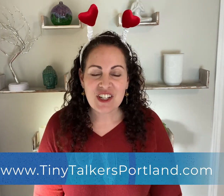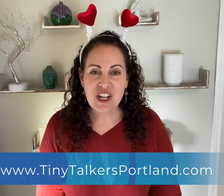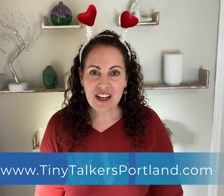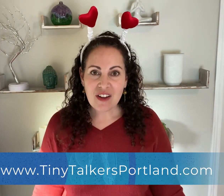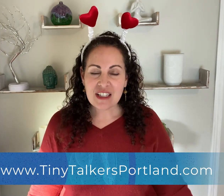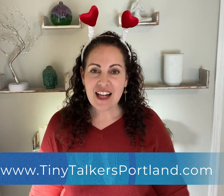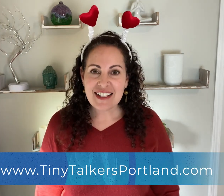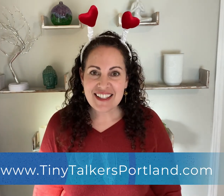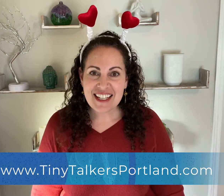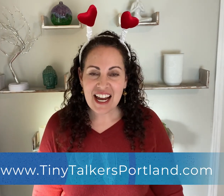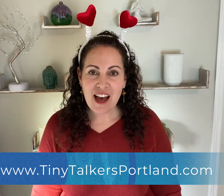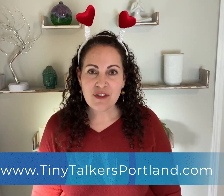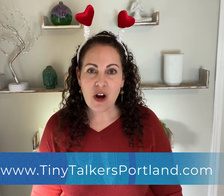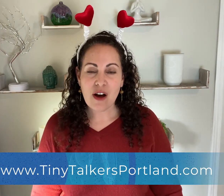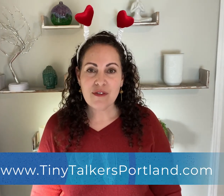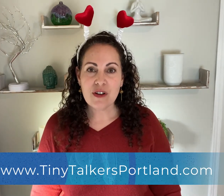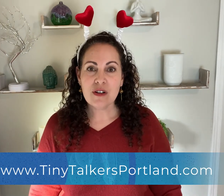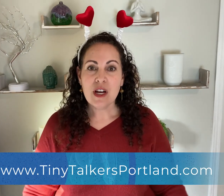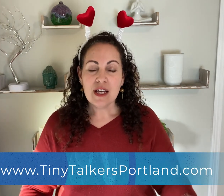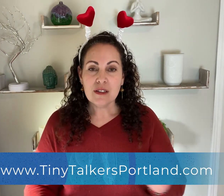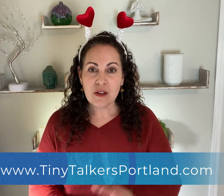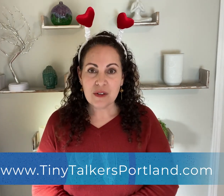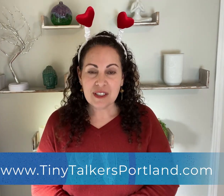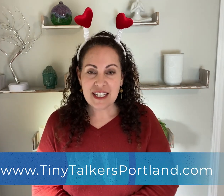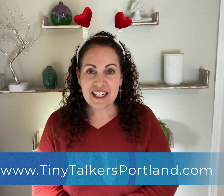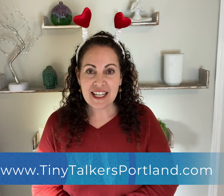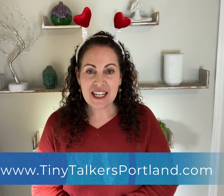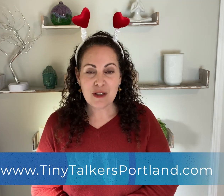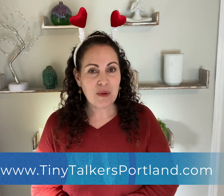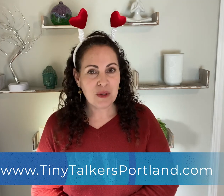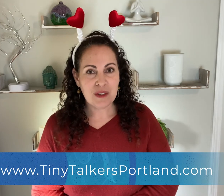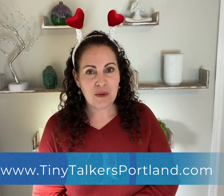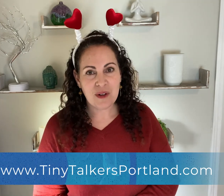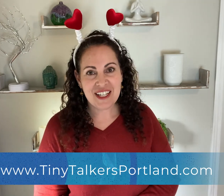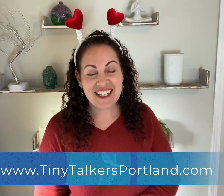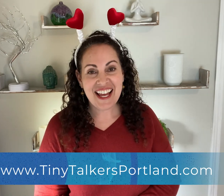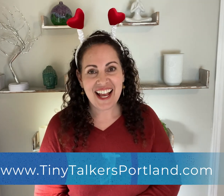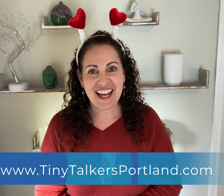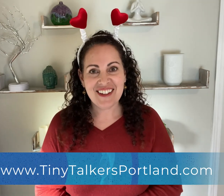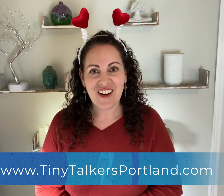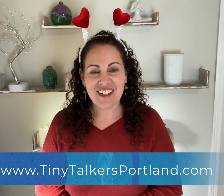and check out the classes that I have to offer locally in Portland Oregon and online.